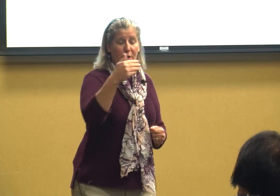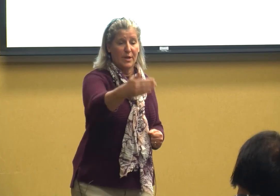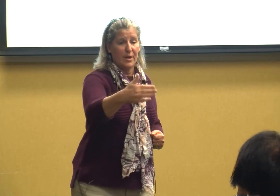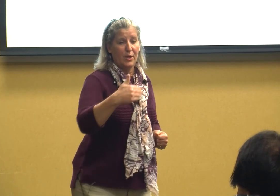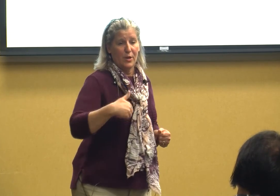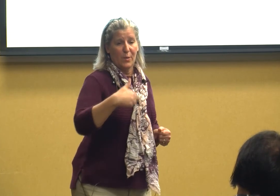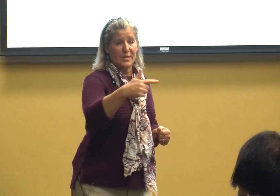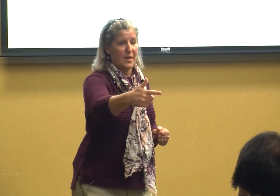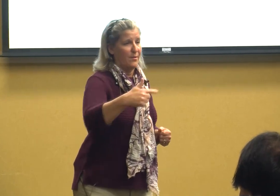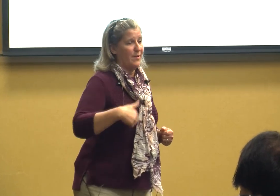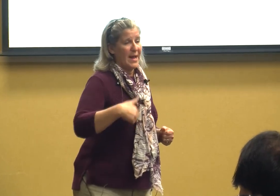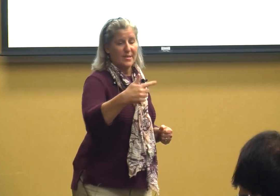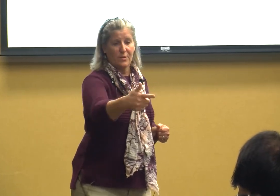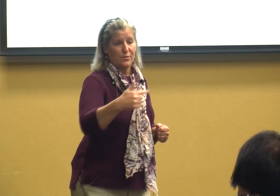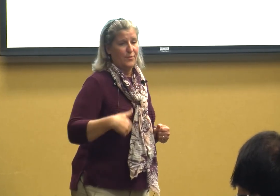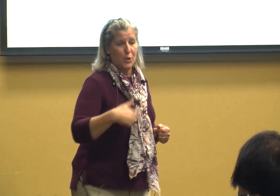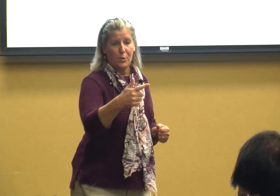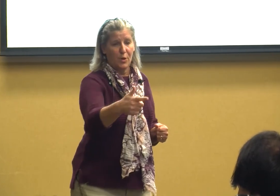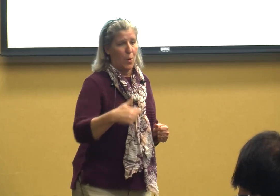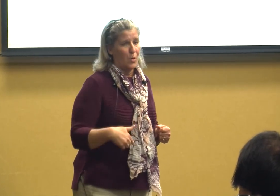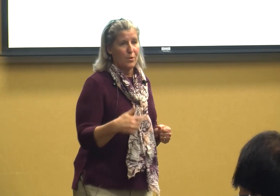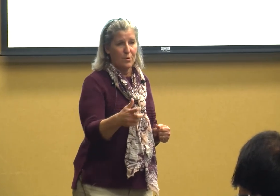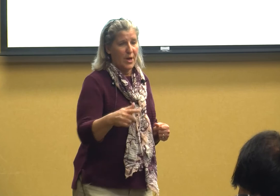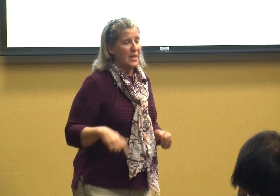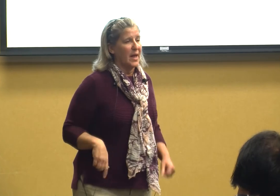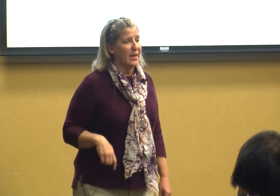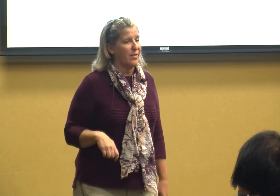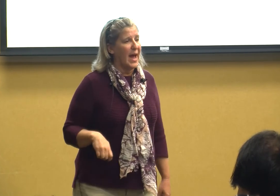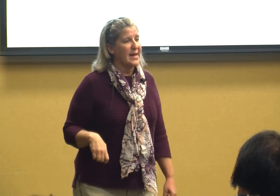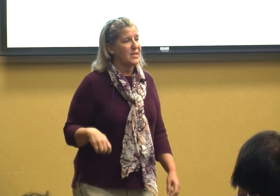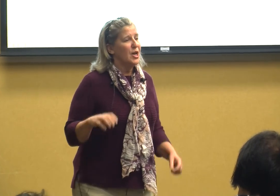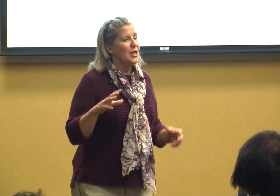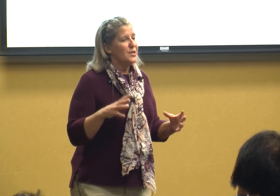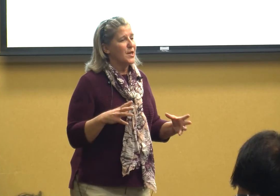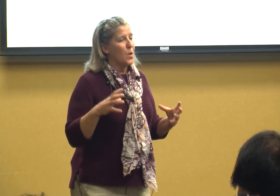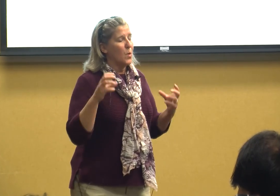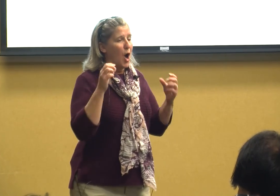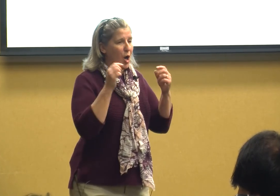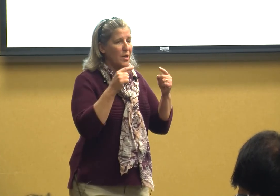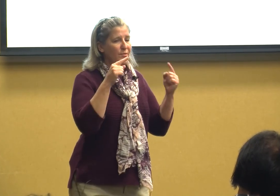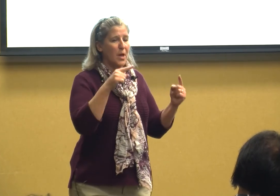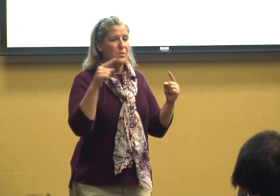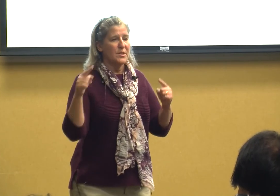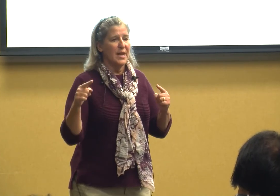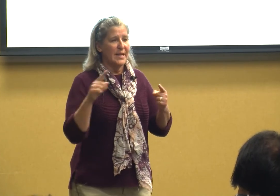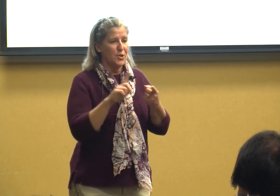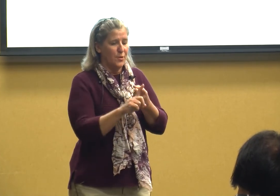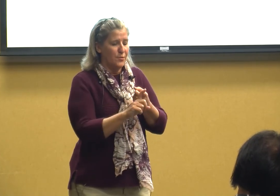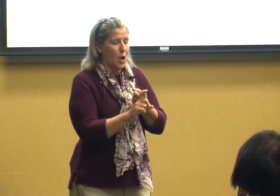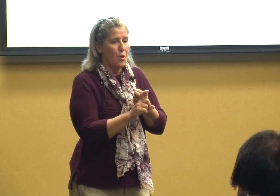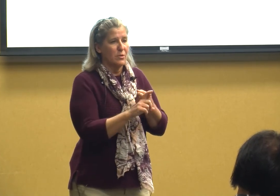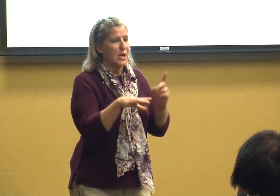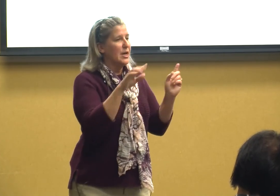going to you know it's a fast-food order like that so all of those things you've learned just